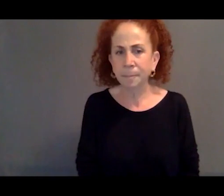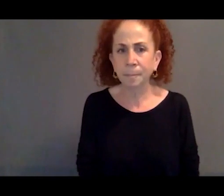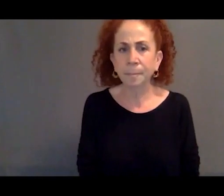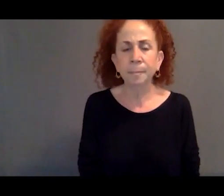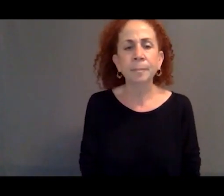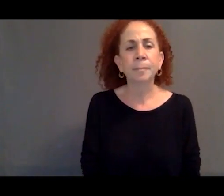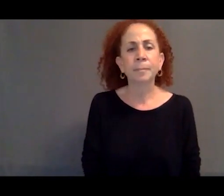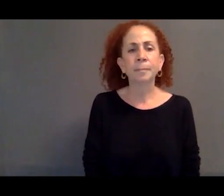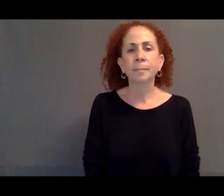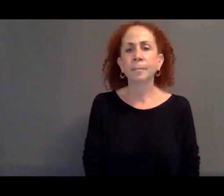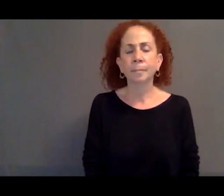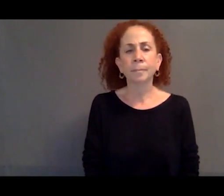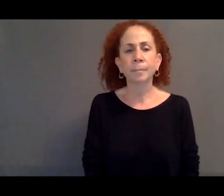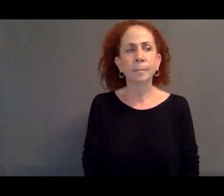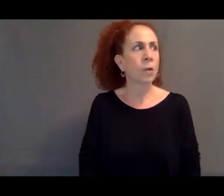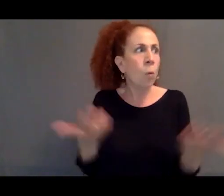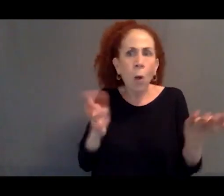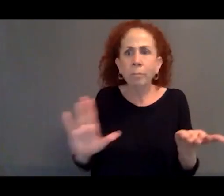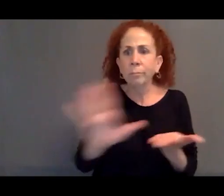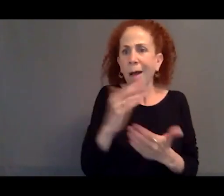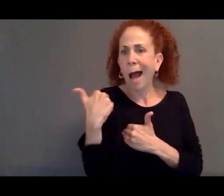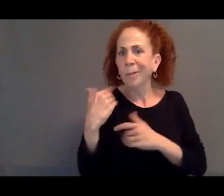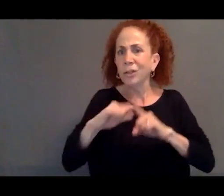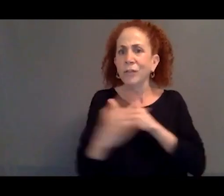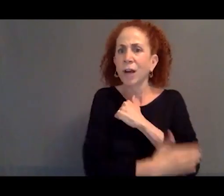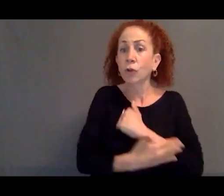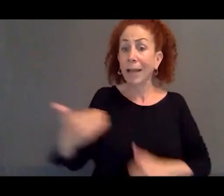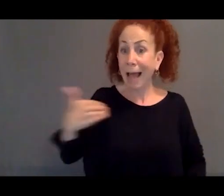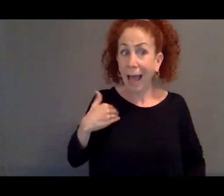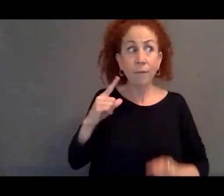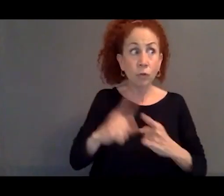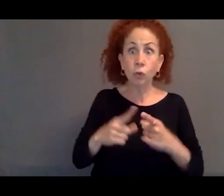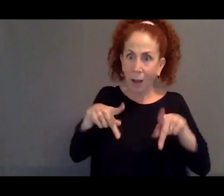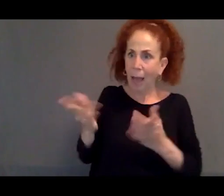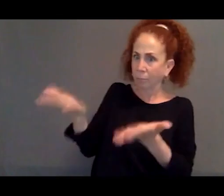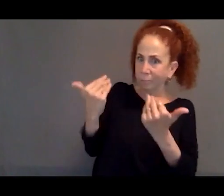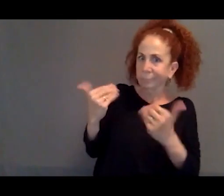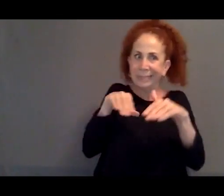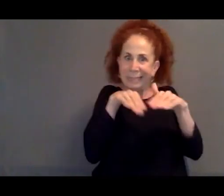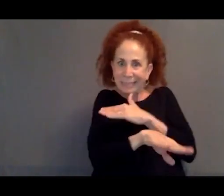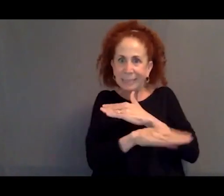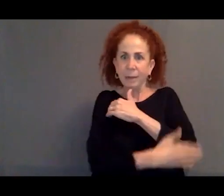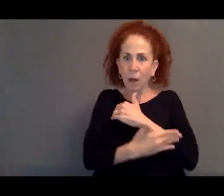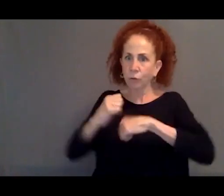of what obligation countries had in providing asylum for those who were seeking it.